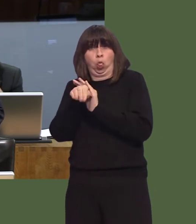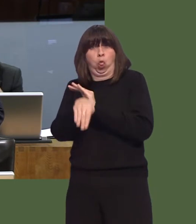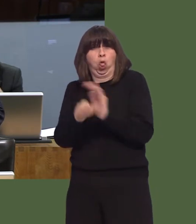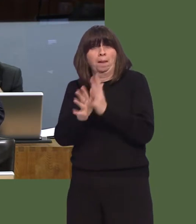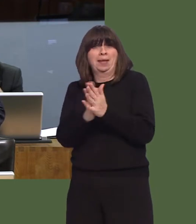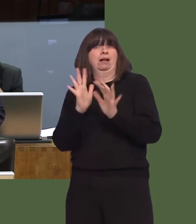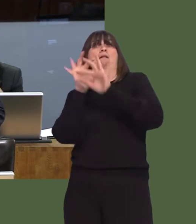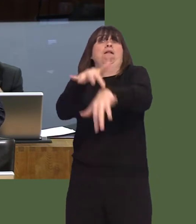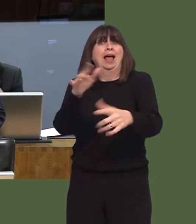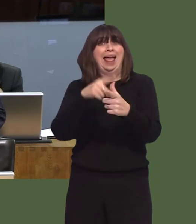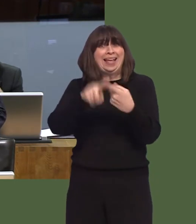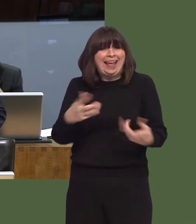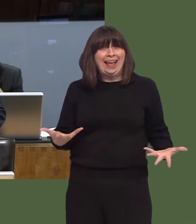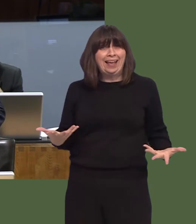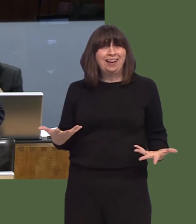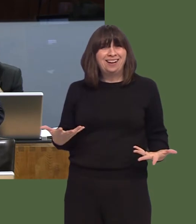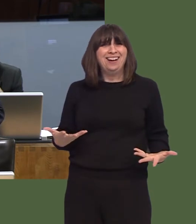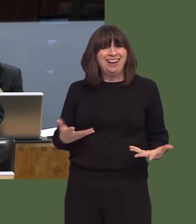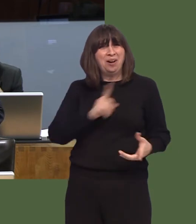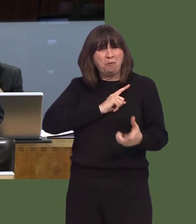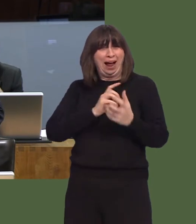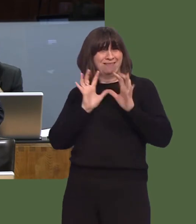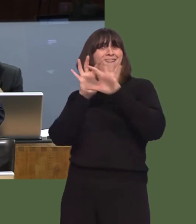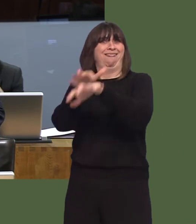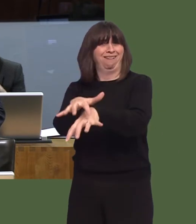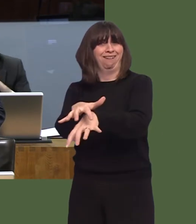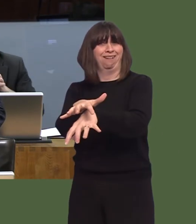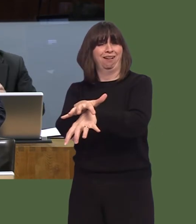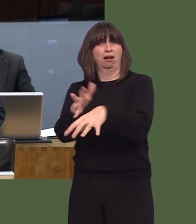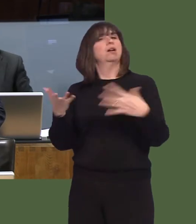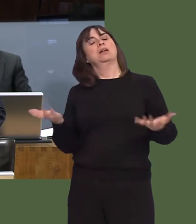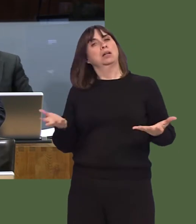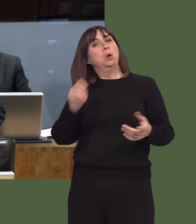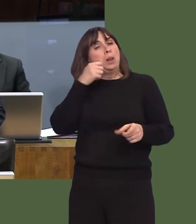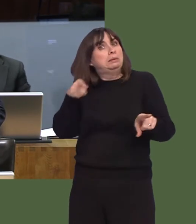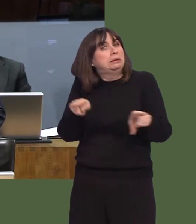What I ask of you in my third question to you is: will we be in the same position this